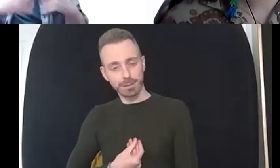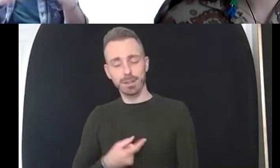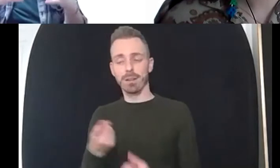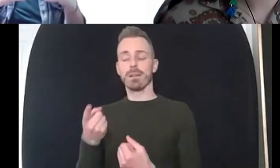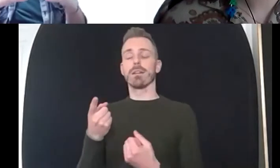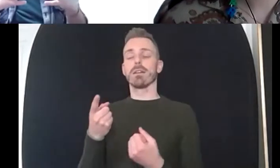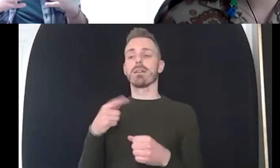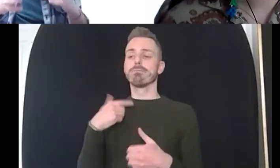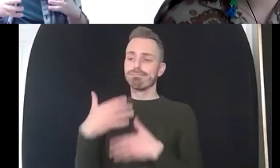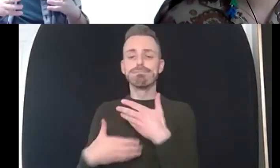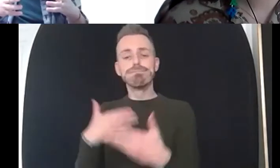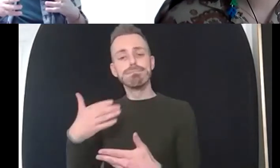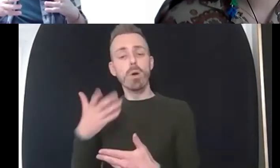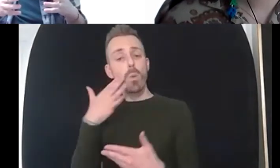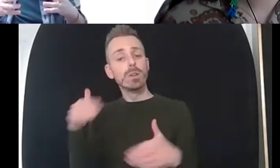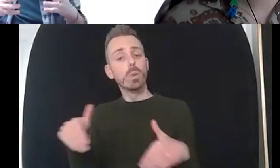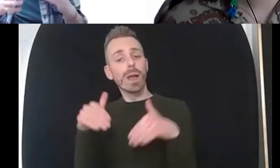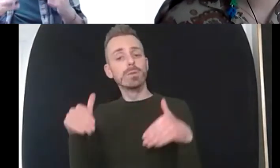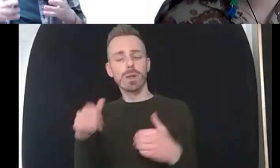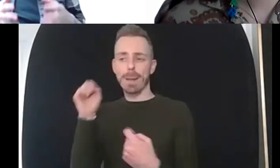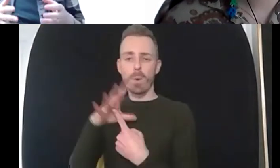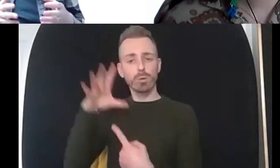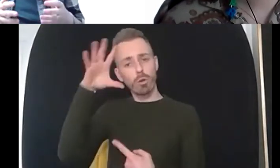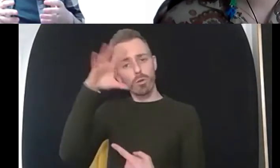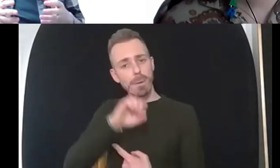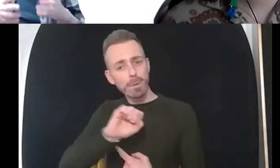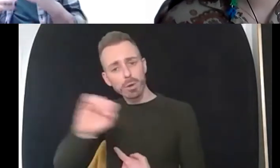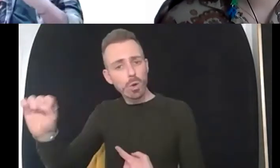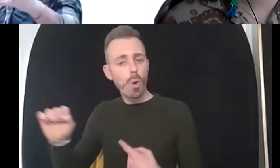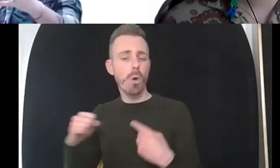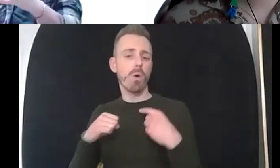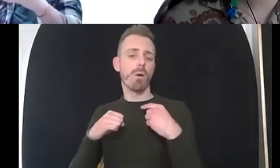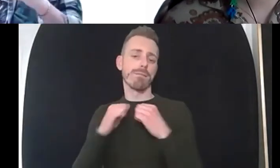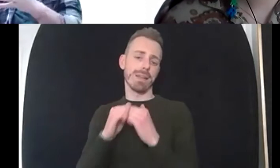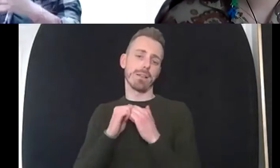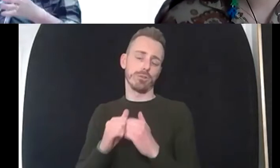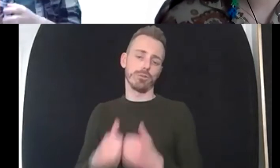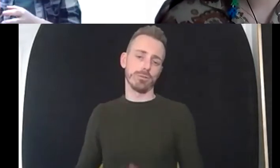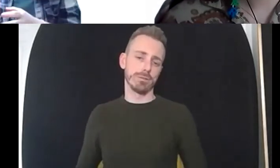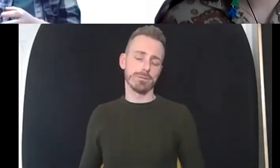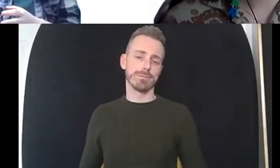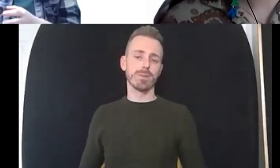it's um about um because if you can find that you can live closer to one or two of those values even